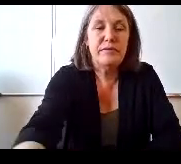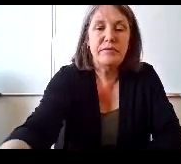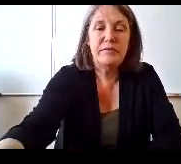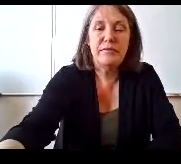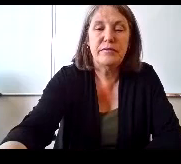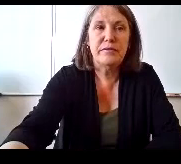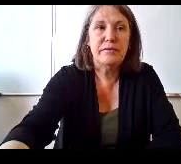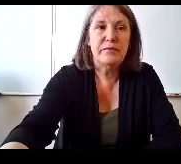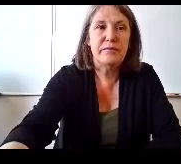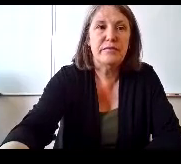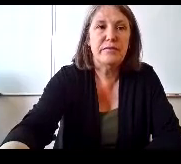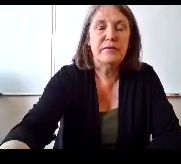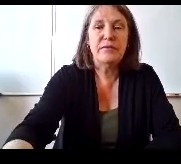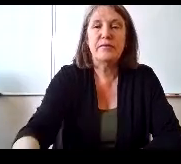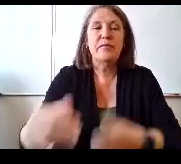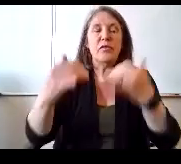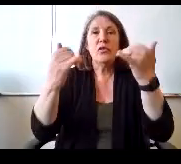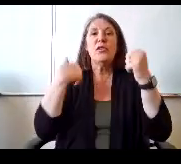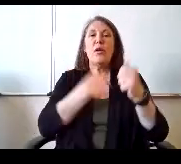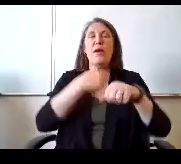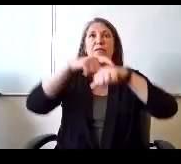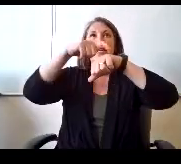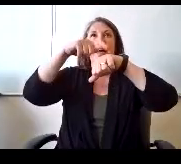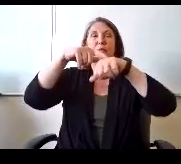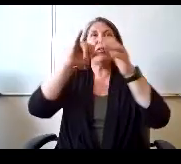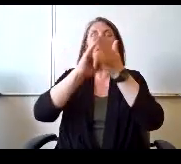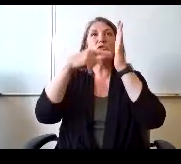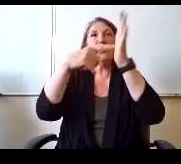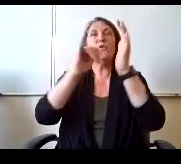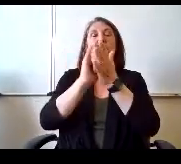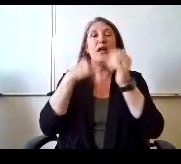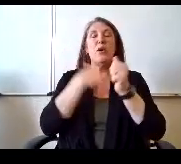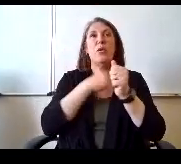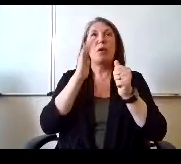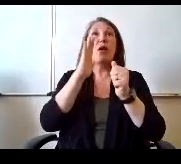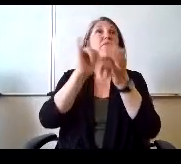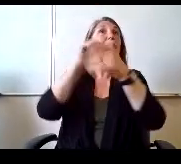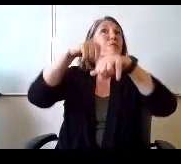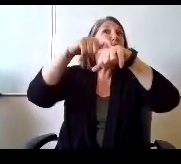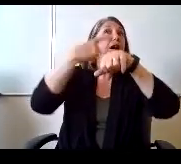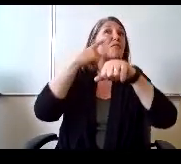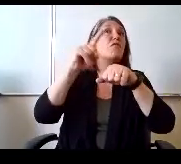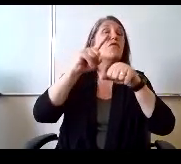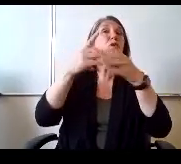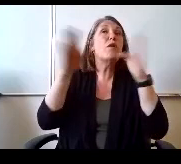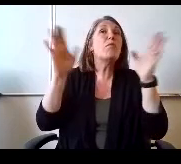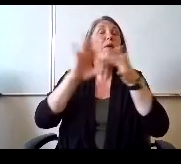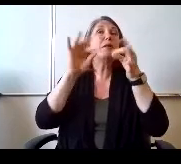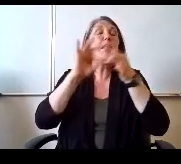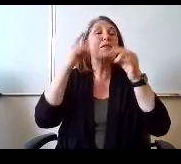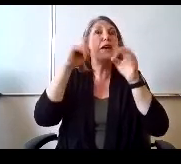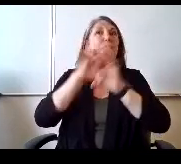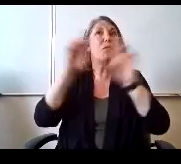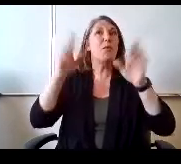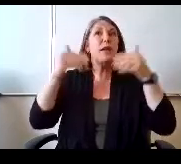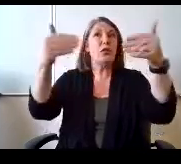So we set the timer up that says that we will. That's the time for public comments. Thank you. We think we're ready to go.